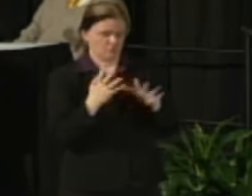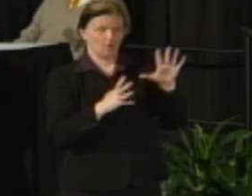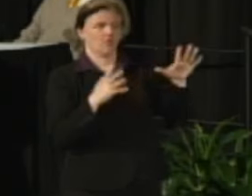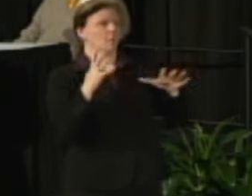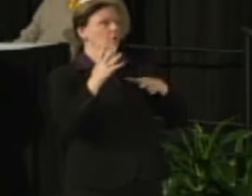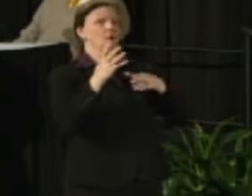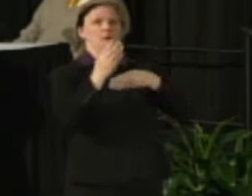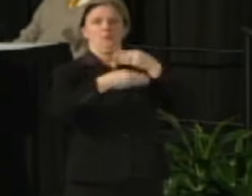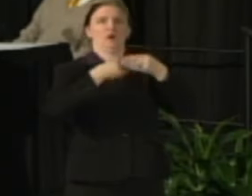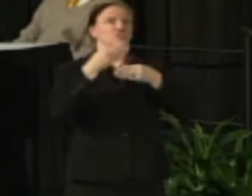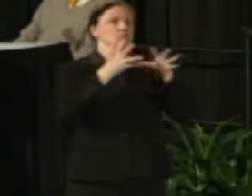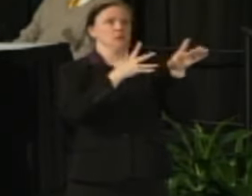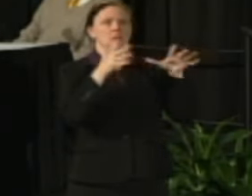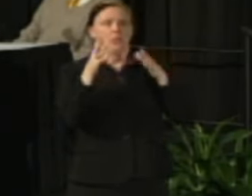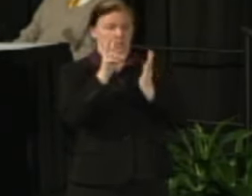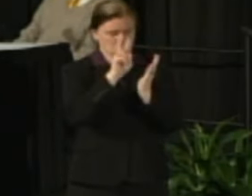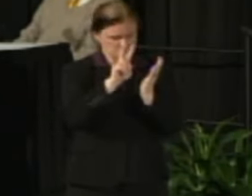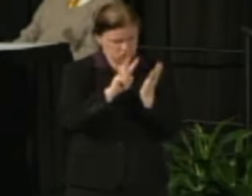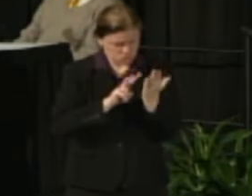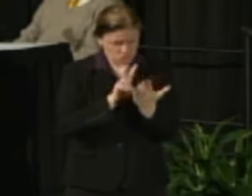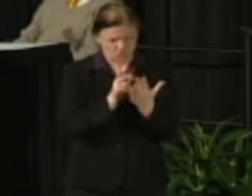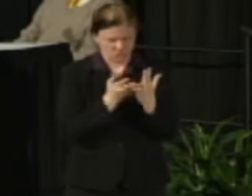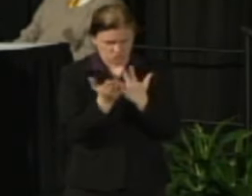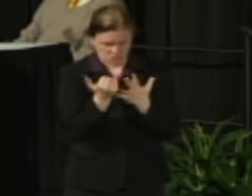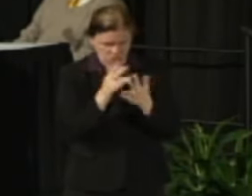of this information, work through what the changes are going to mean